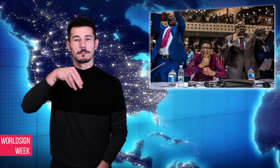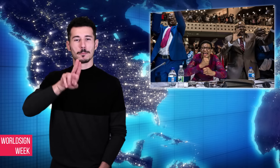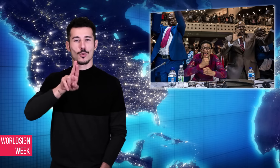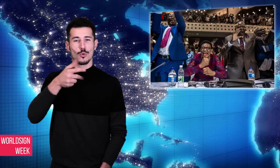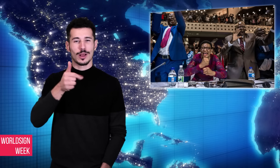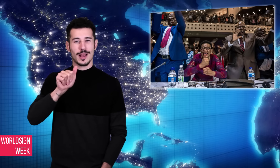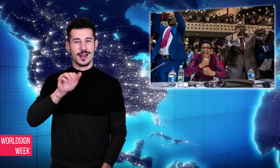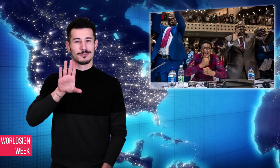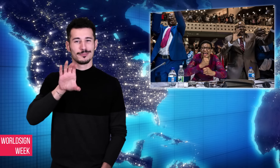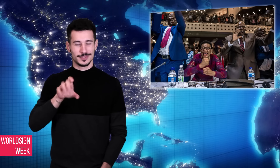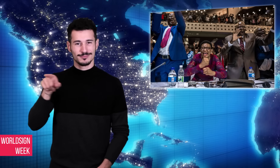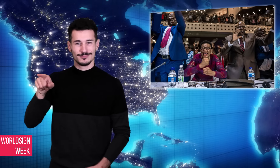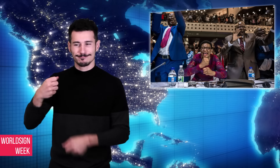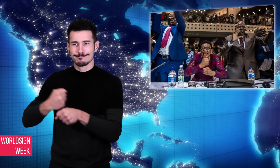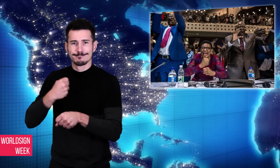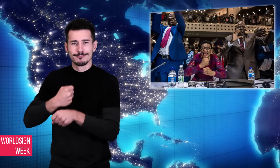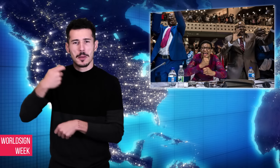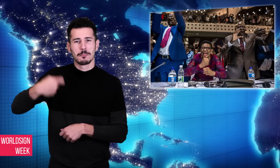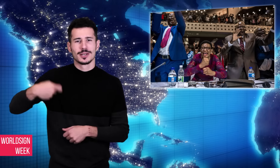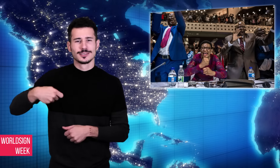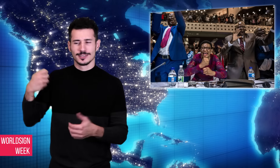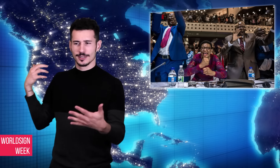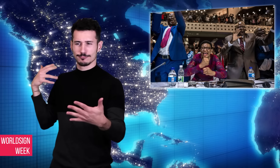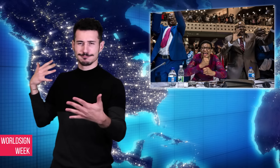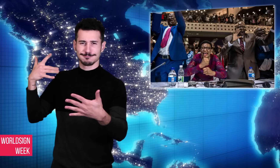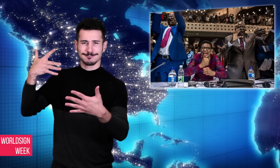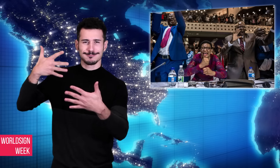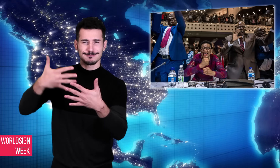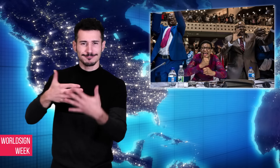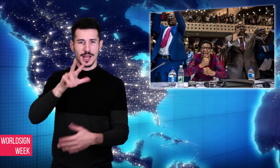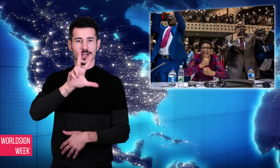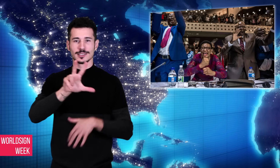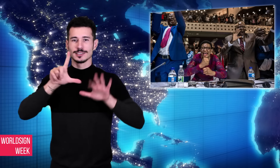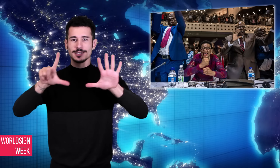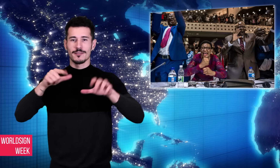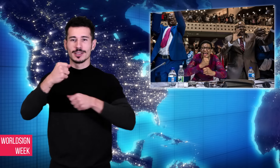Mugabe was president for 37 years and